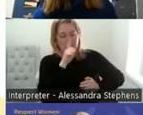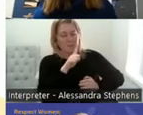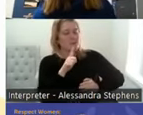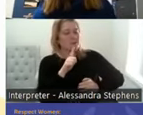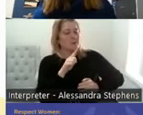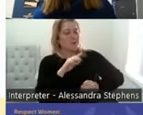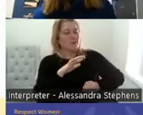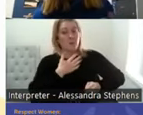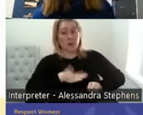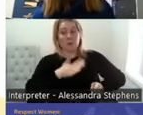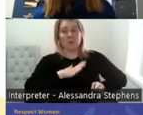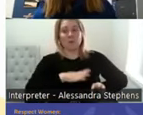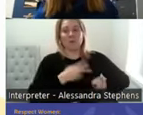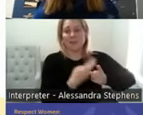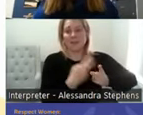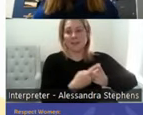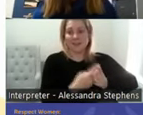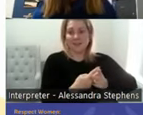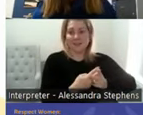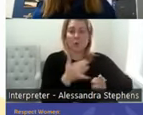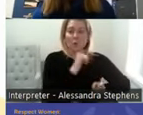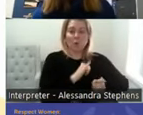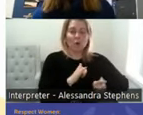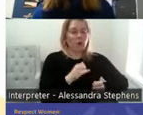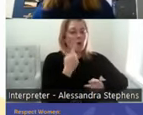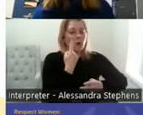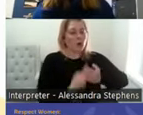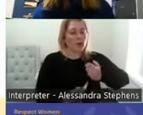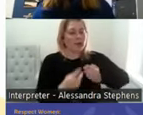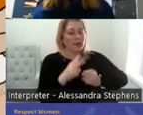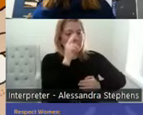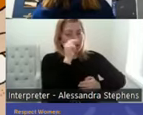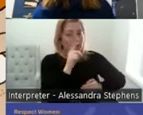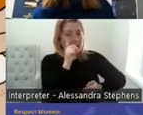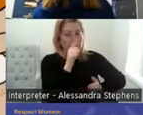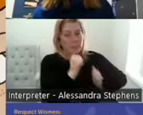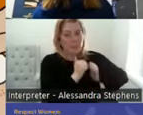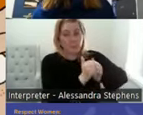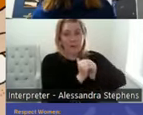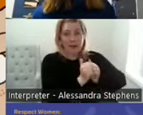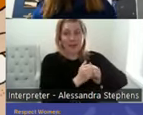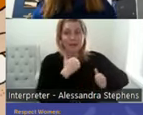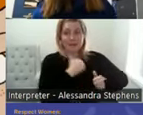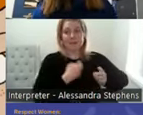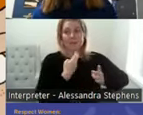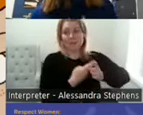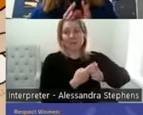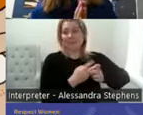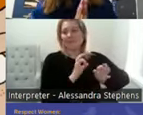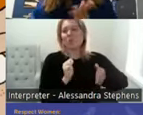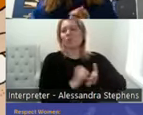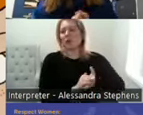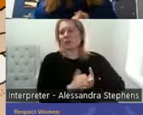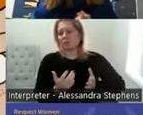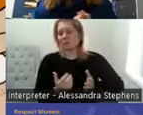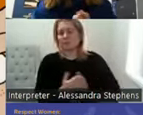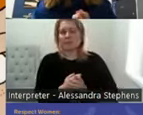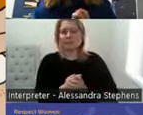sex with people who are young or in partnered. We know that I actually am really passionate